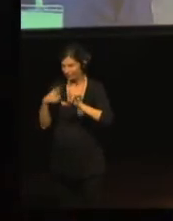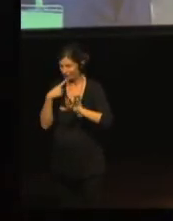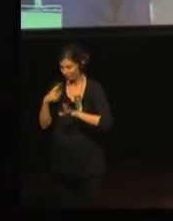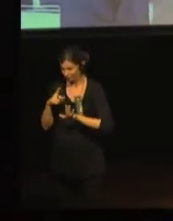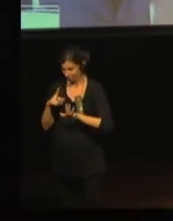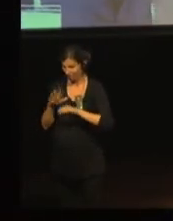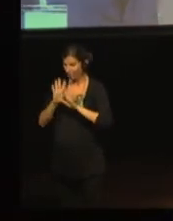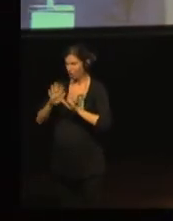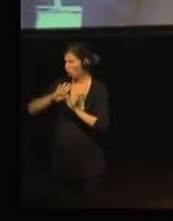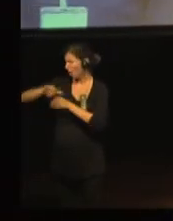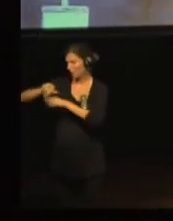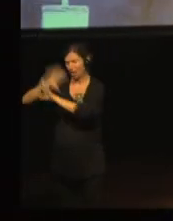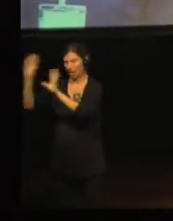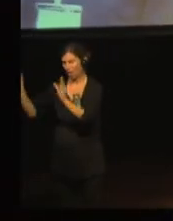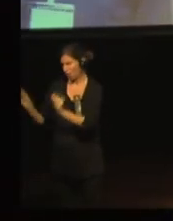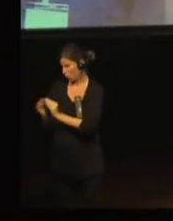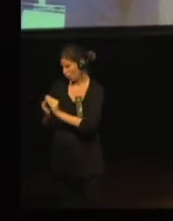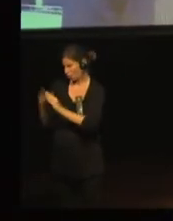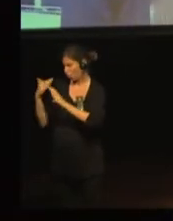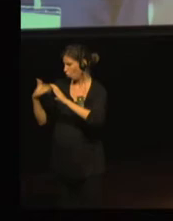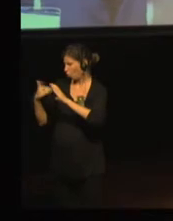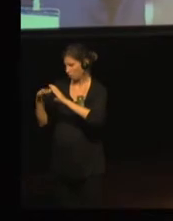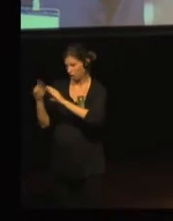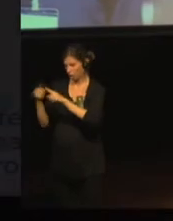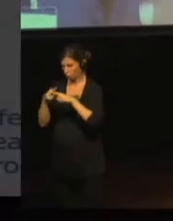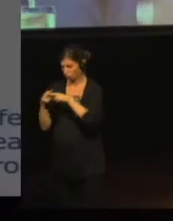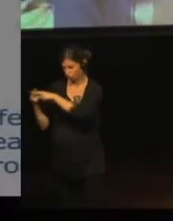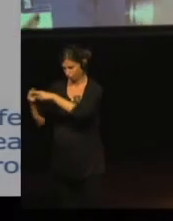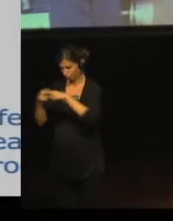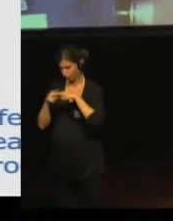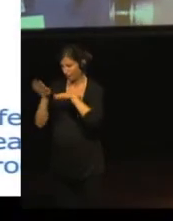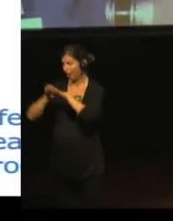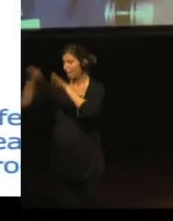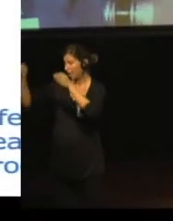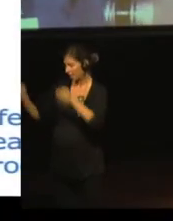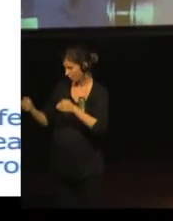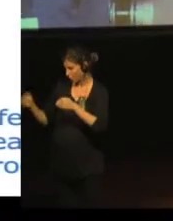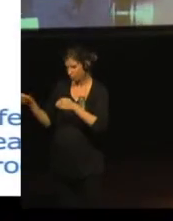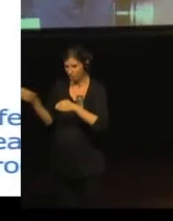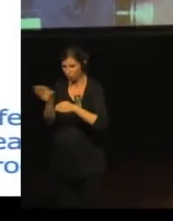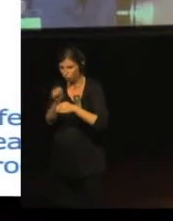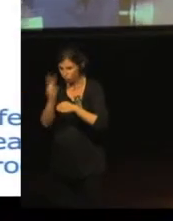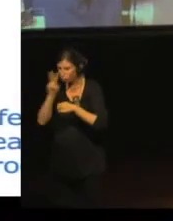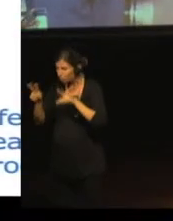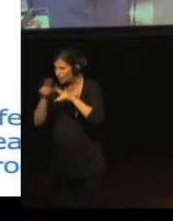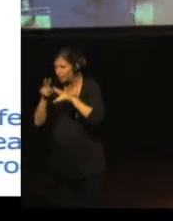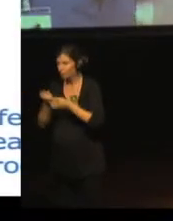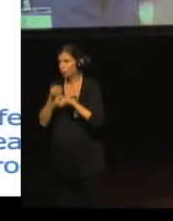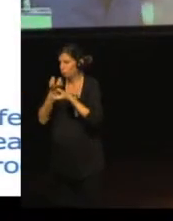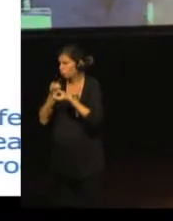where everybody could find the products, for instance, the final versions of documentation